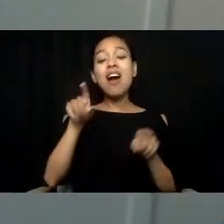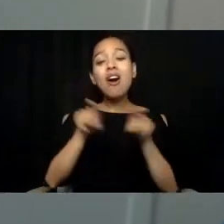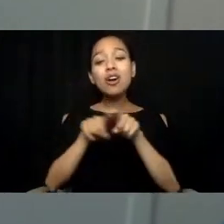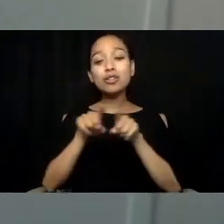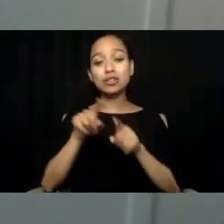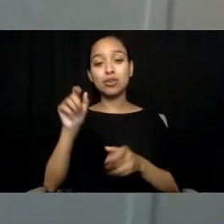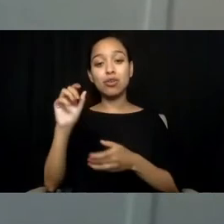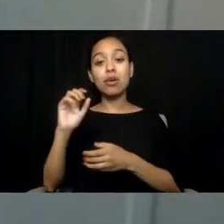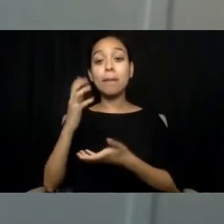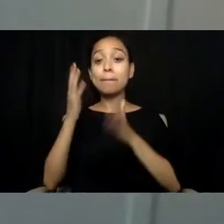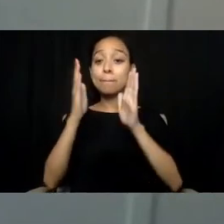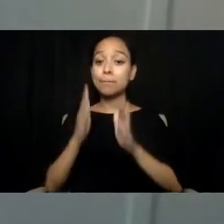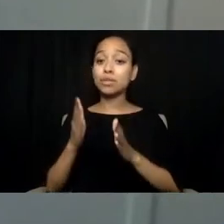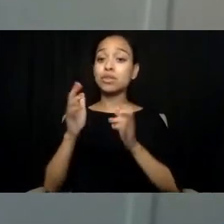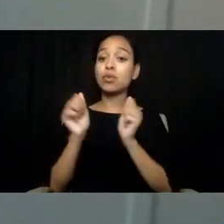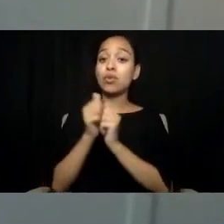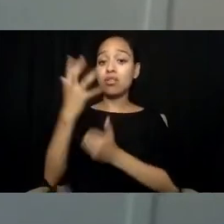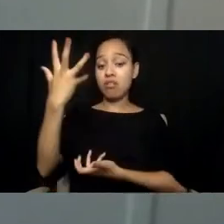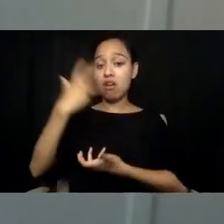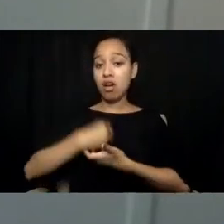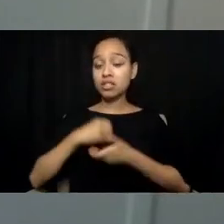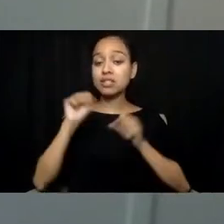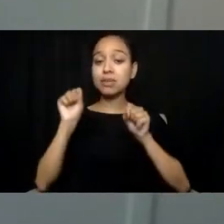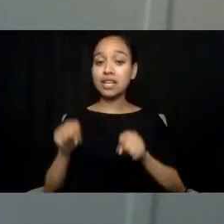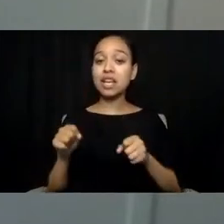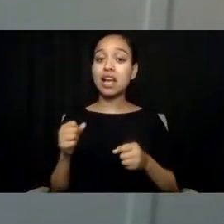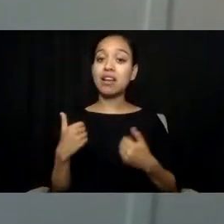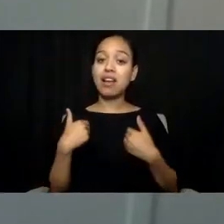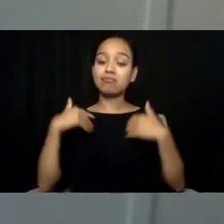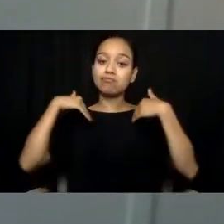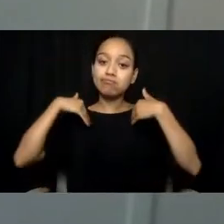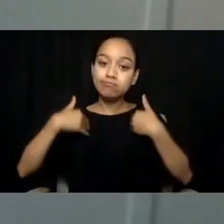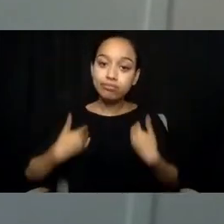chronically exceeding an autistic person's ability to cope,